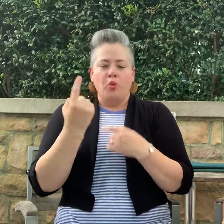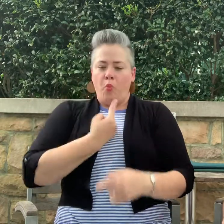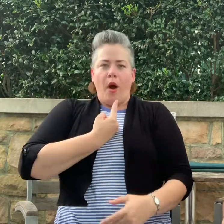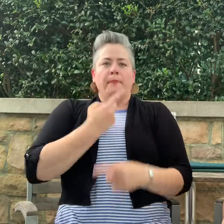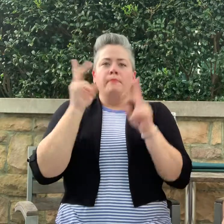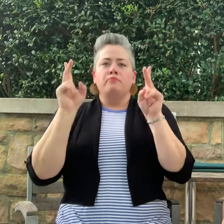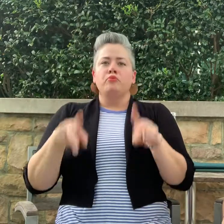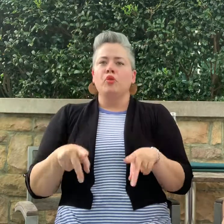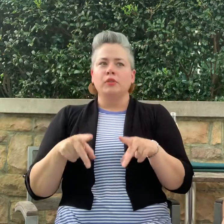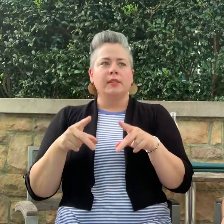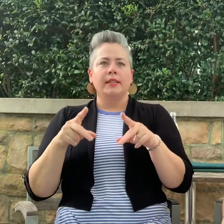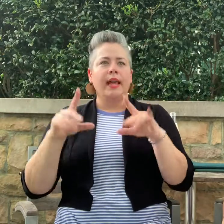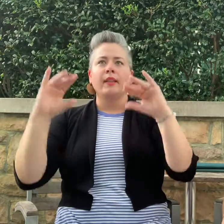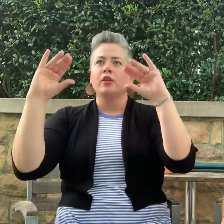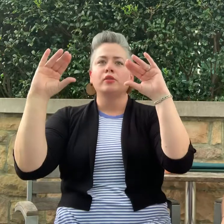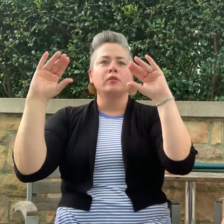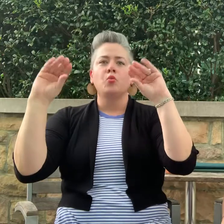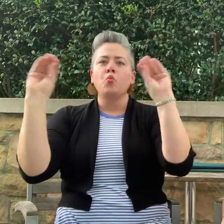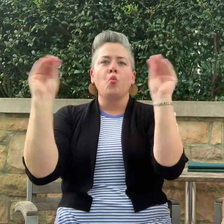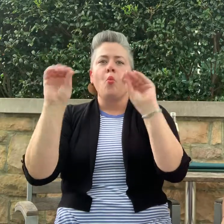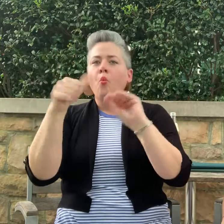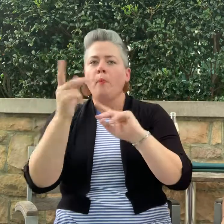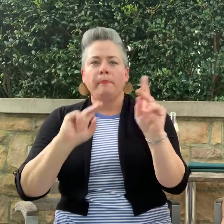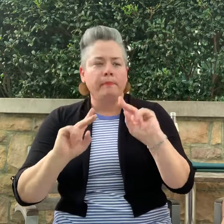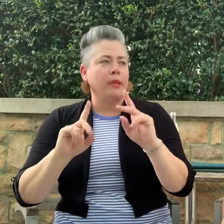You felt like you were the only person in the area.